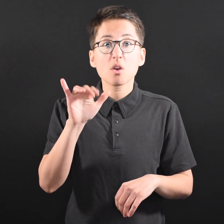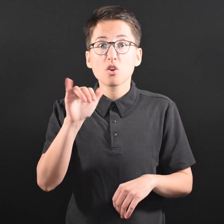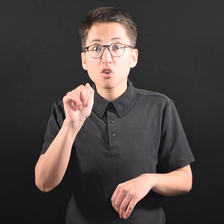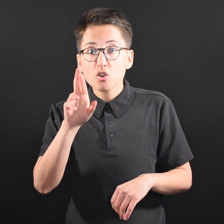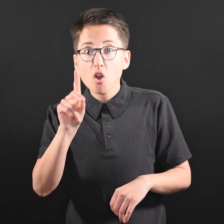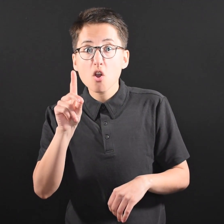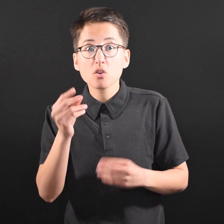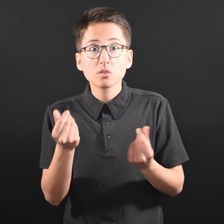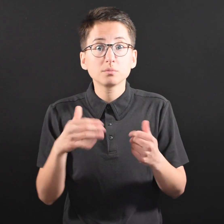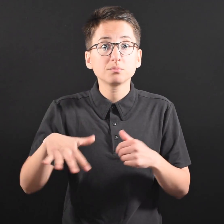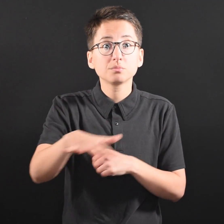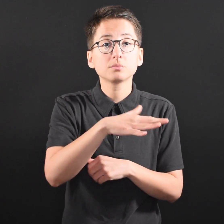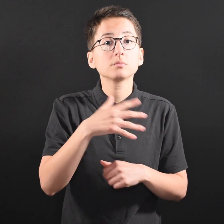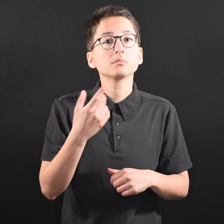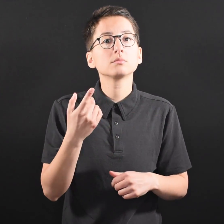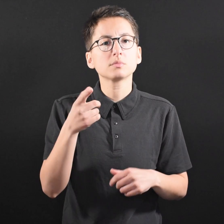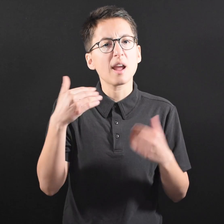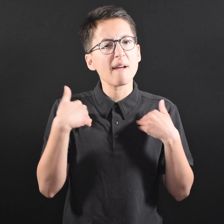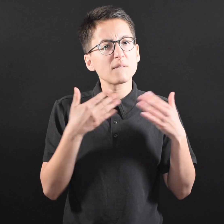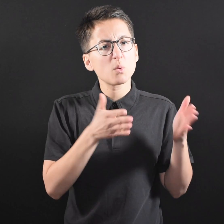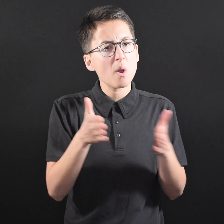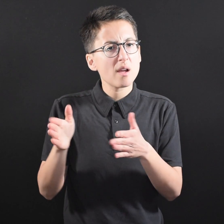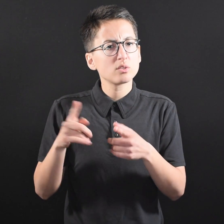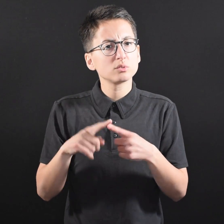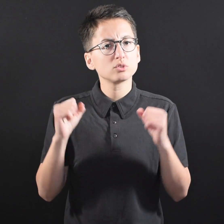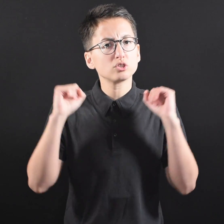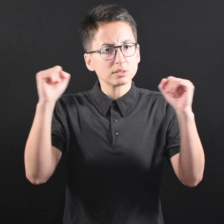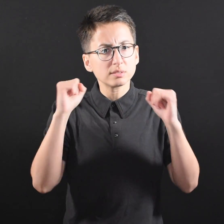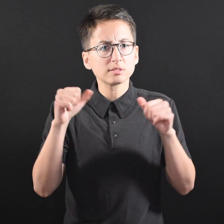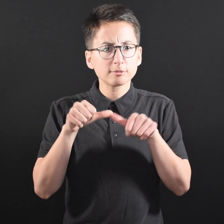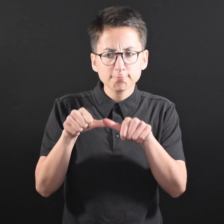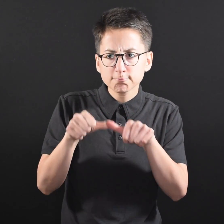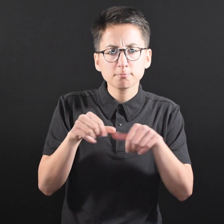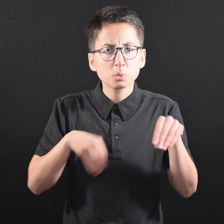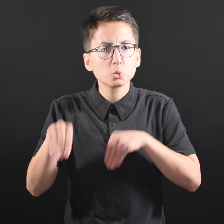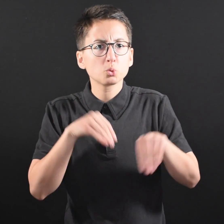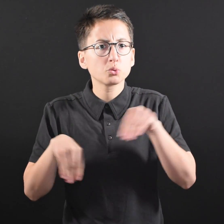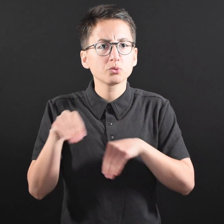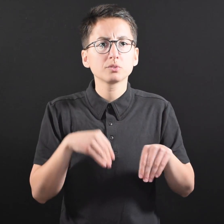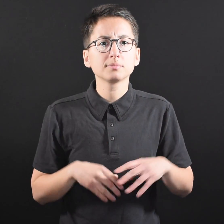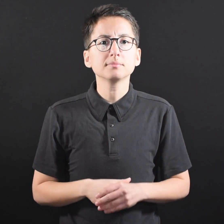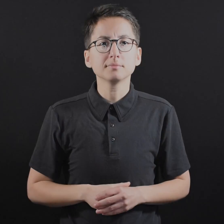there are ways to exercise and maintain physical activity.